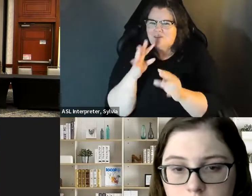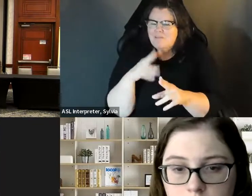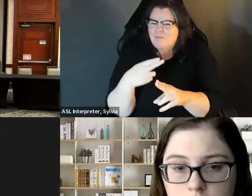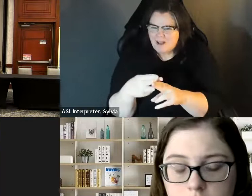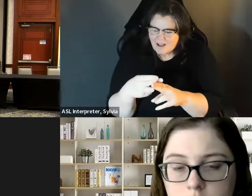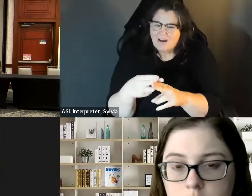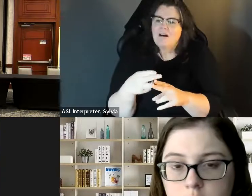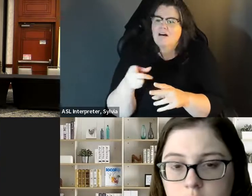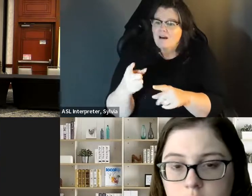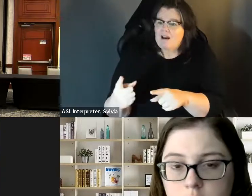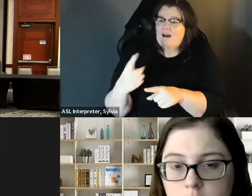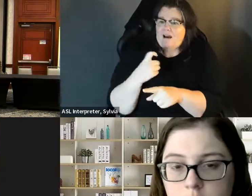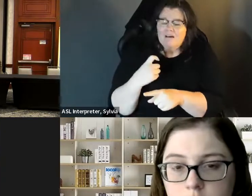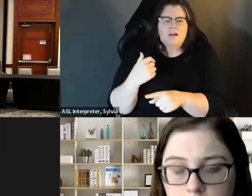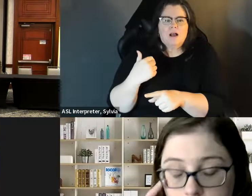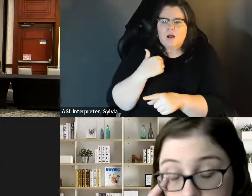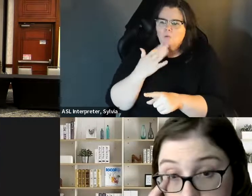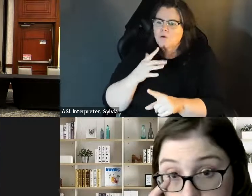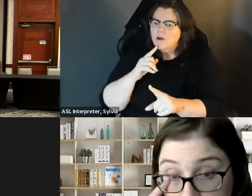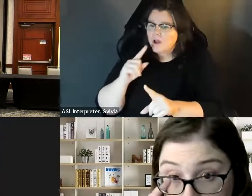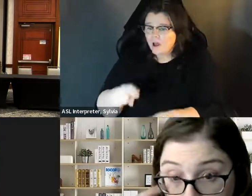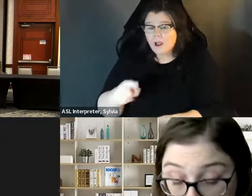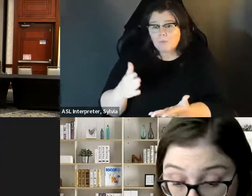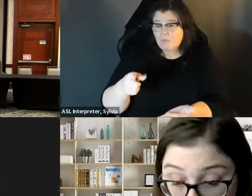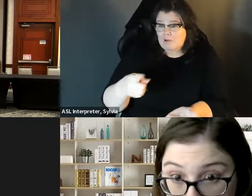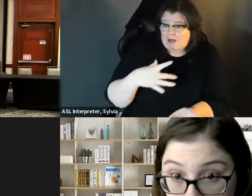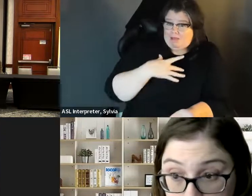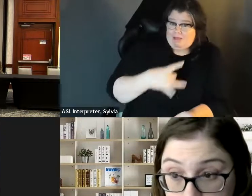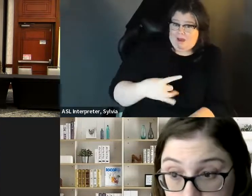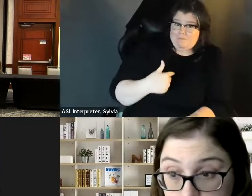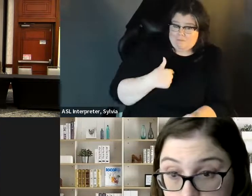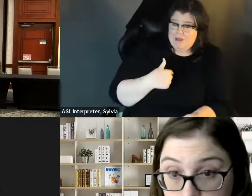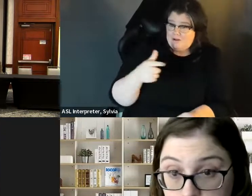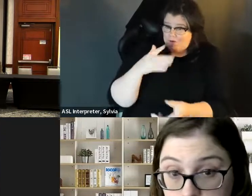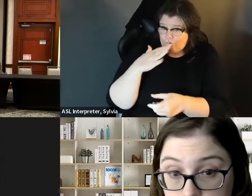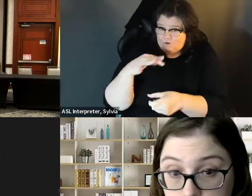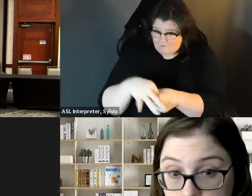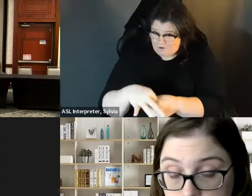visible. Some are so, I think, you know, if people have questions and like they were talking about earlier with the alligator skin, if they ask you, question answer it. about earlier with the alligator skin, if they ask If they either like you or they don't they'll vote for you on your platform or on your previous voting record.